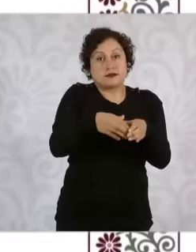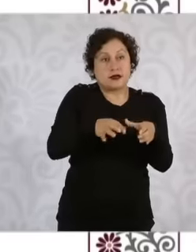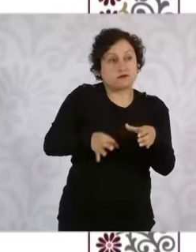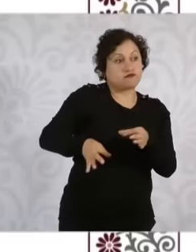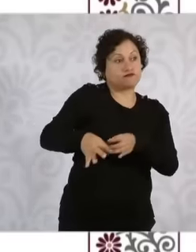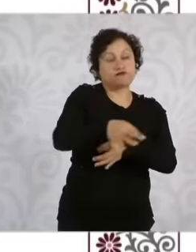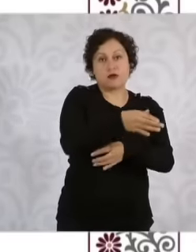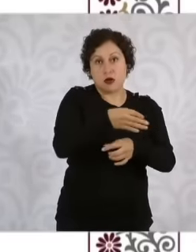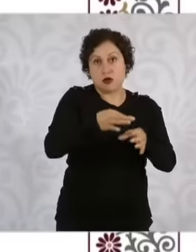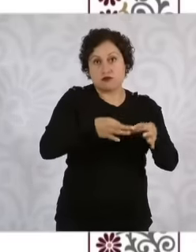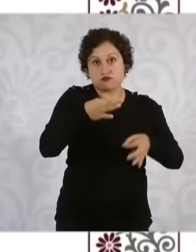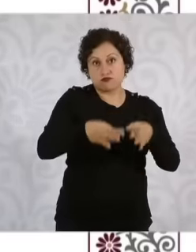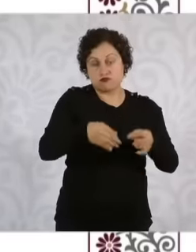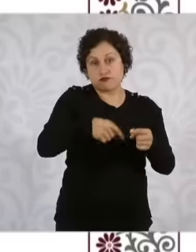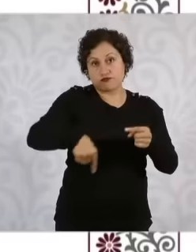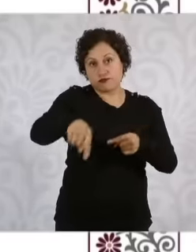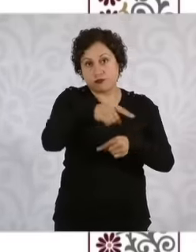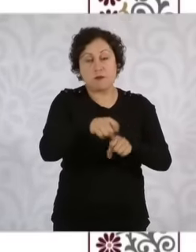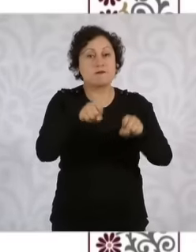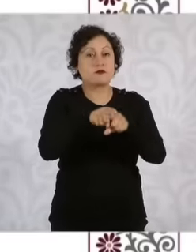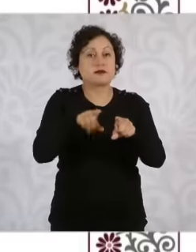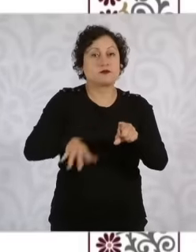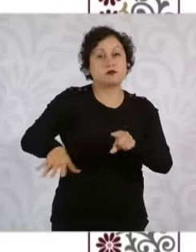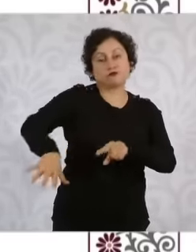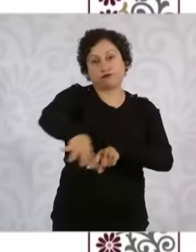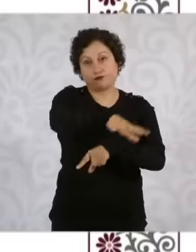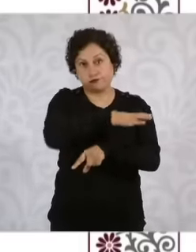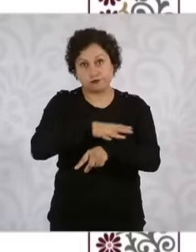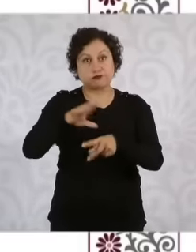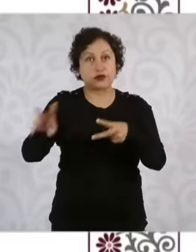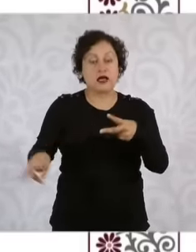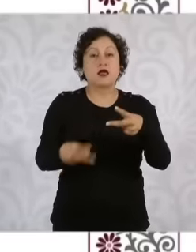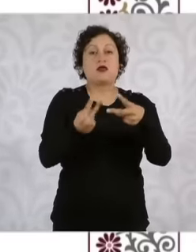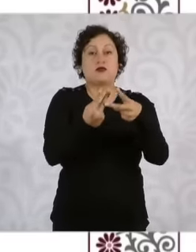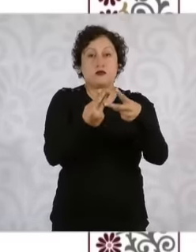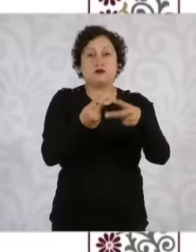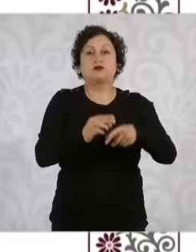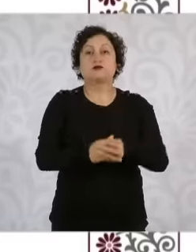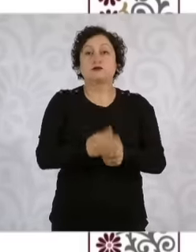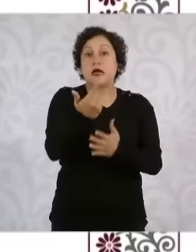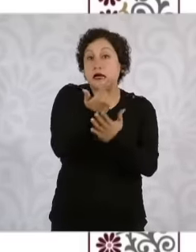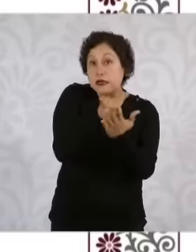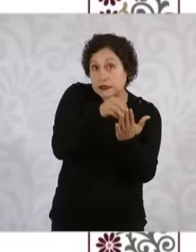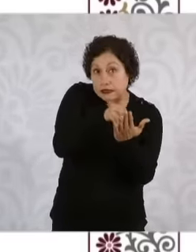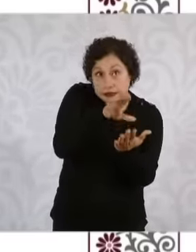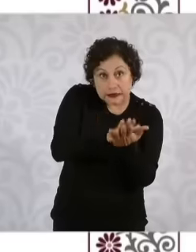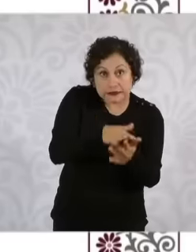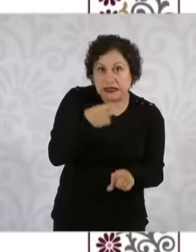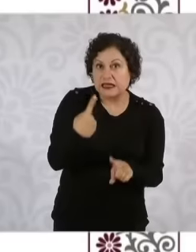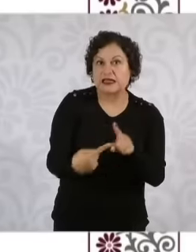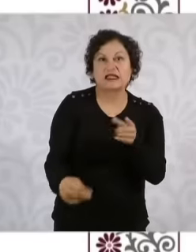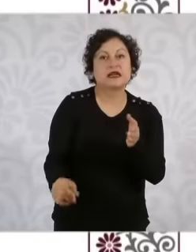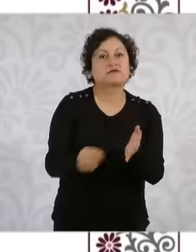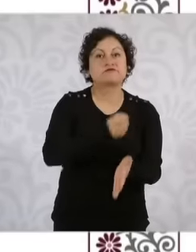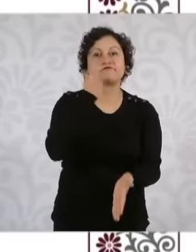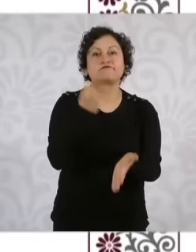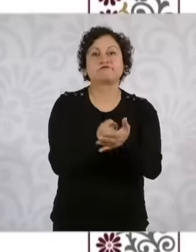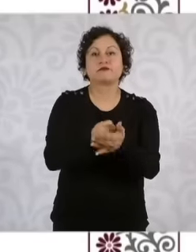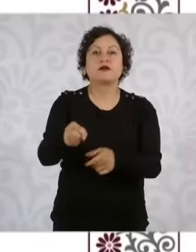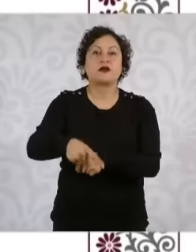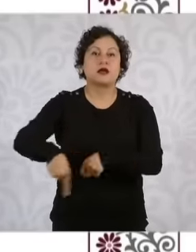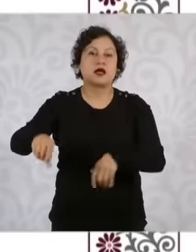and district judges. The lists will be approved by the powers of the union and will be sent to the